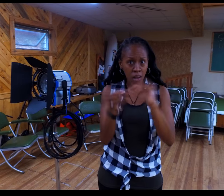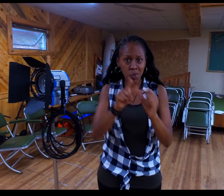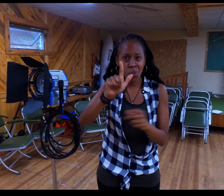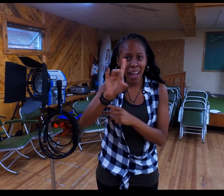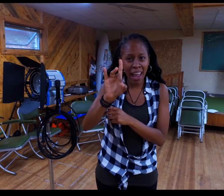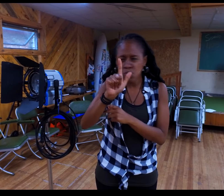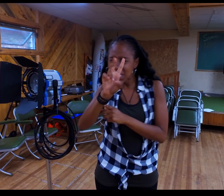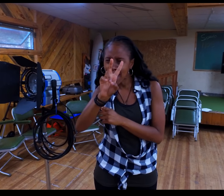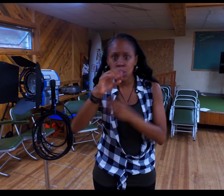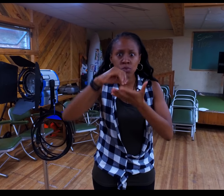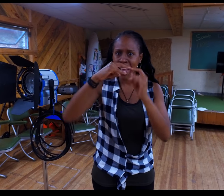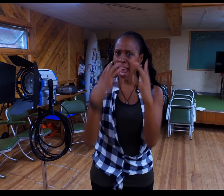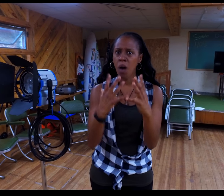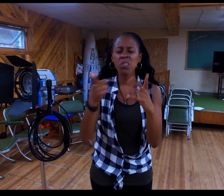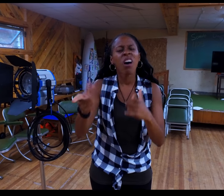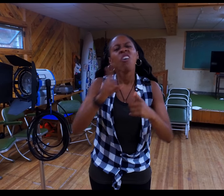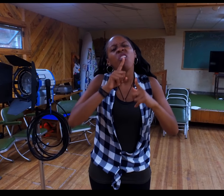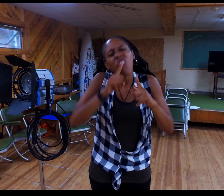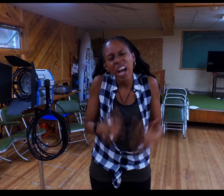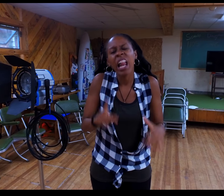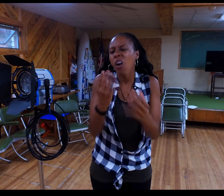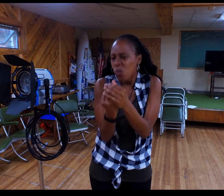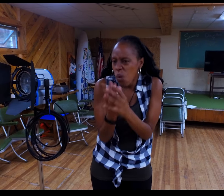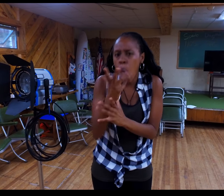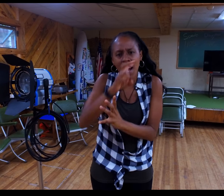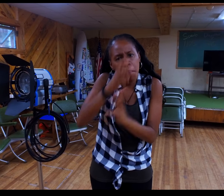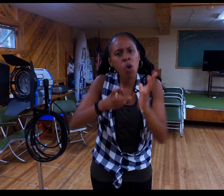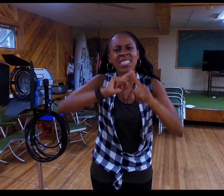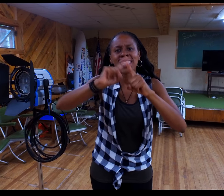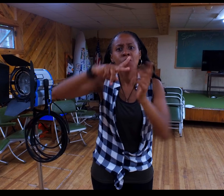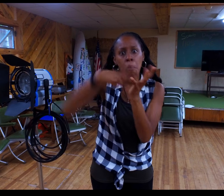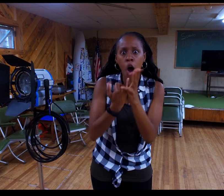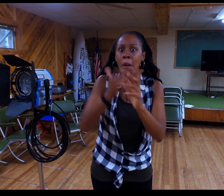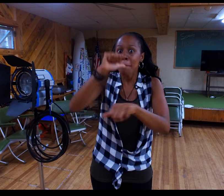We have a total of 27 to 28 campers. Each of them has had the opportunity to grow and immerse themselves